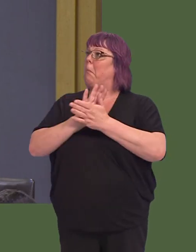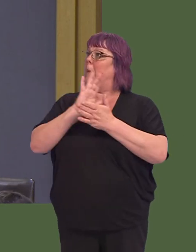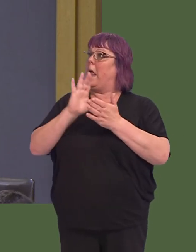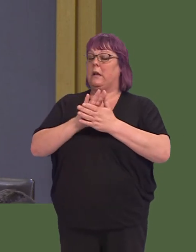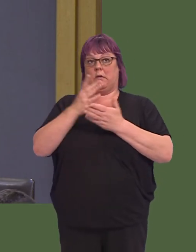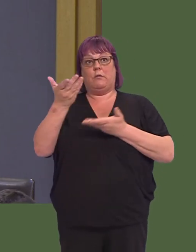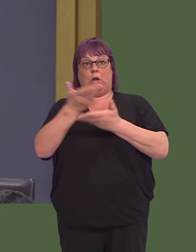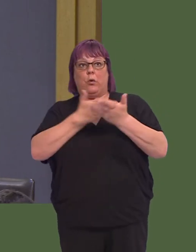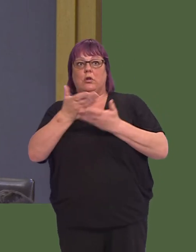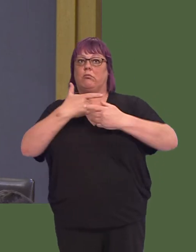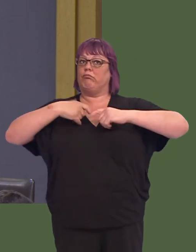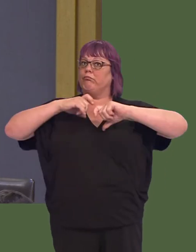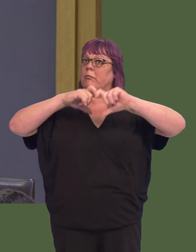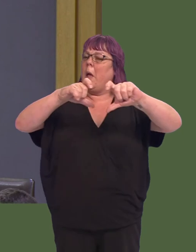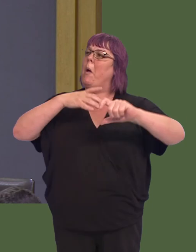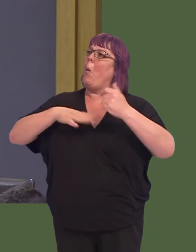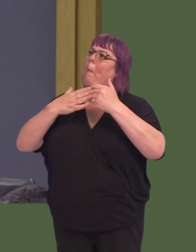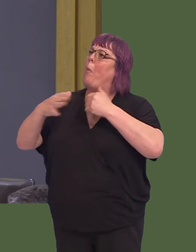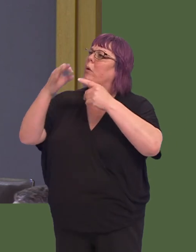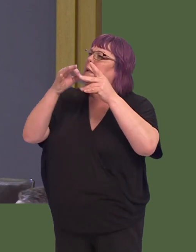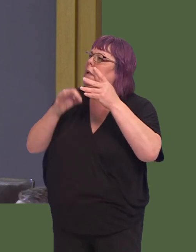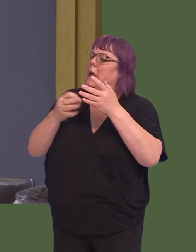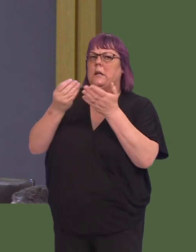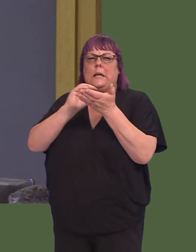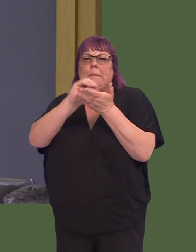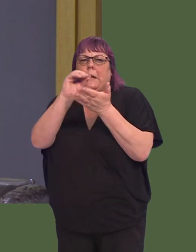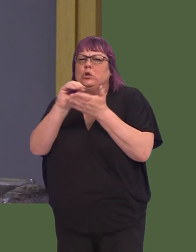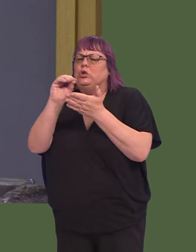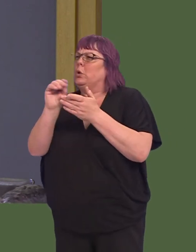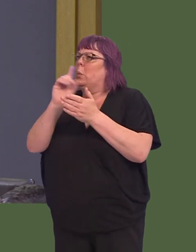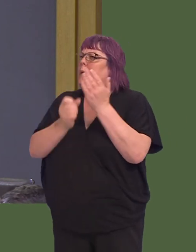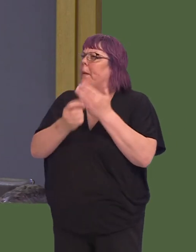Iím pleased that negotiations are ongoing but I would like some details on this expenditure,